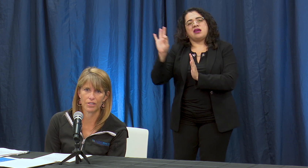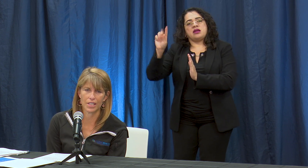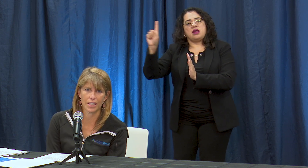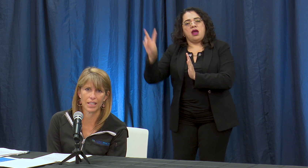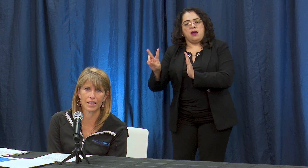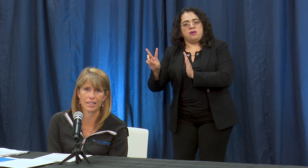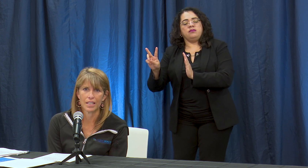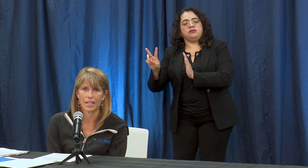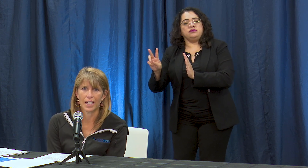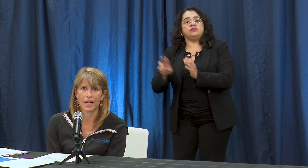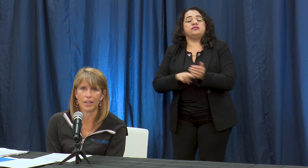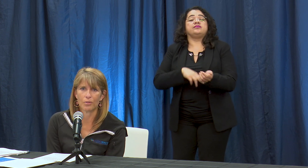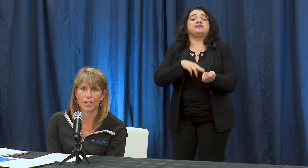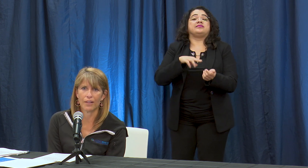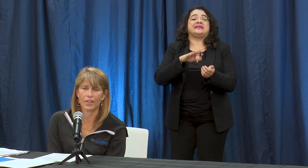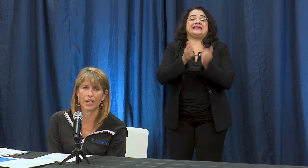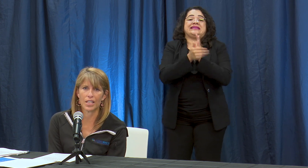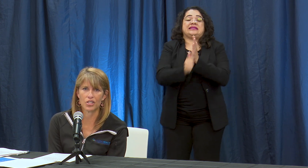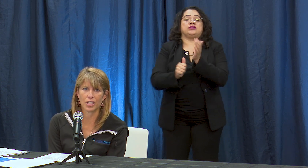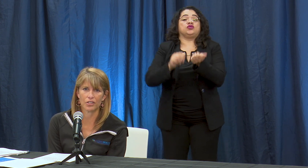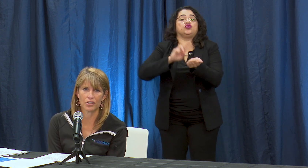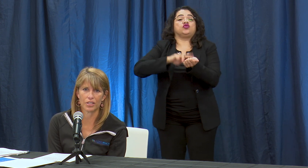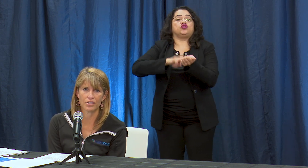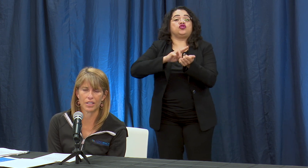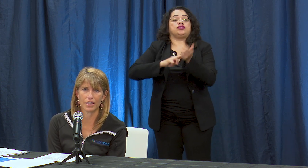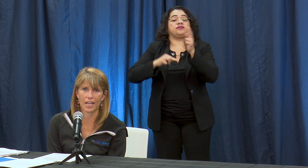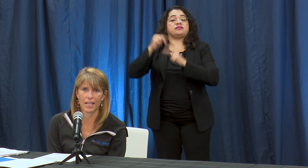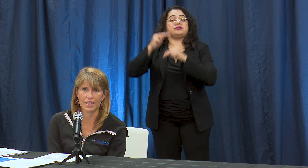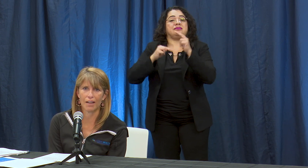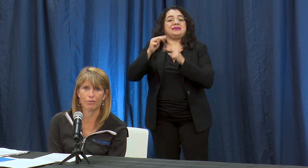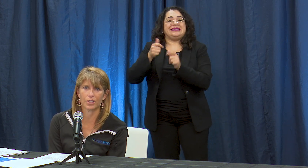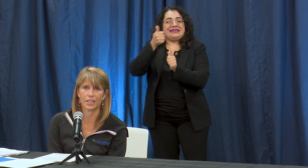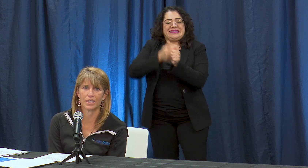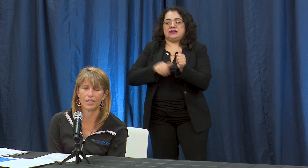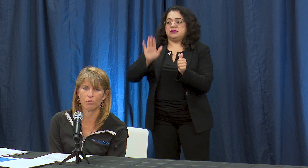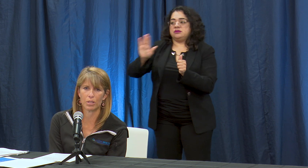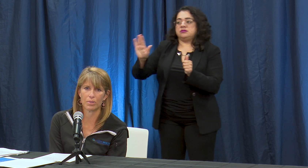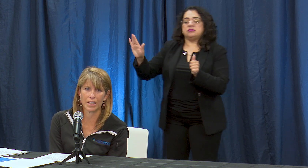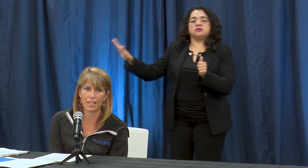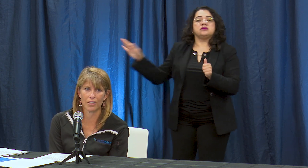facilities we have each skilled nursing facility has to have 14 days of PPE as